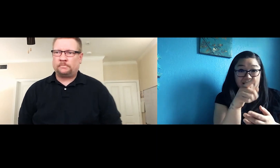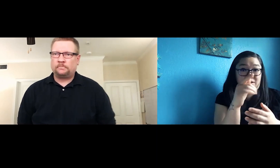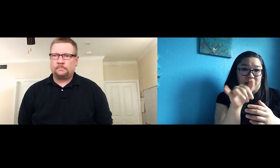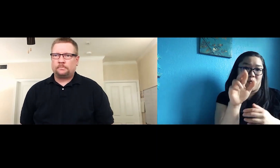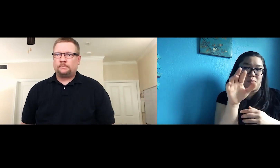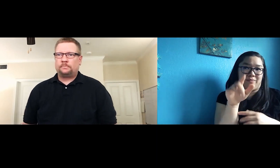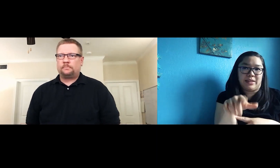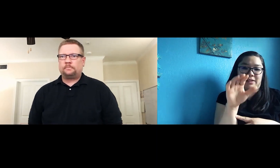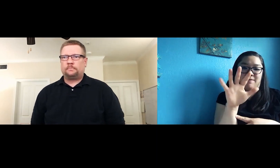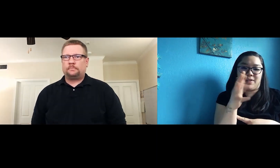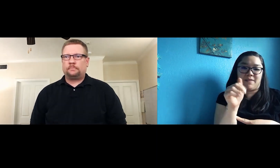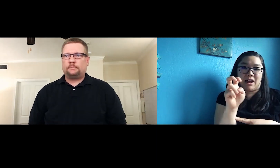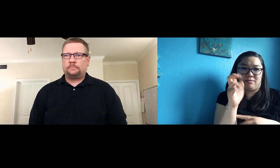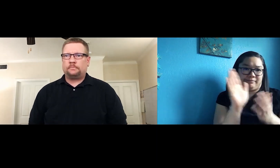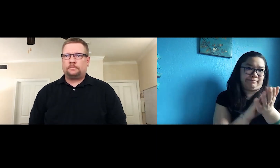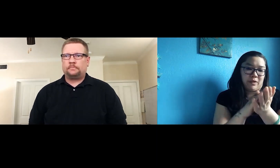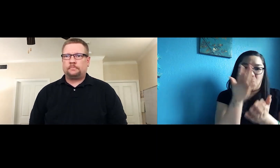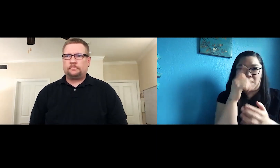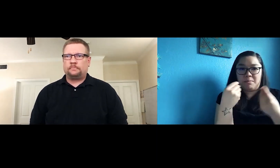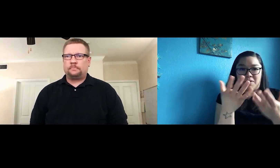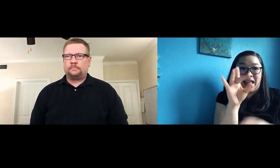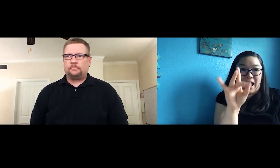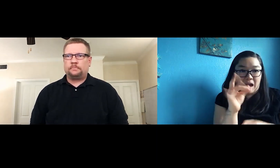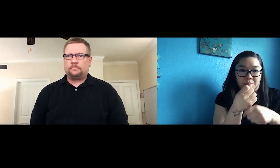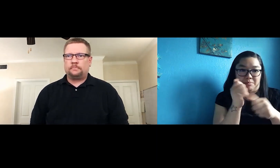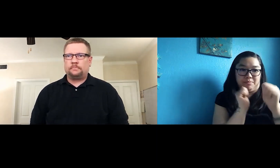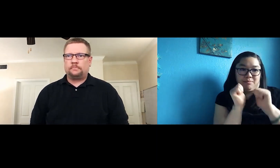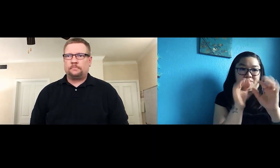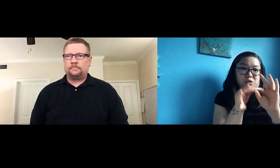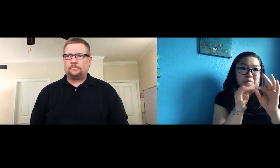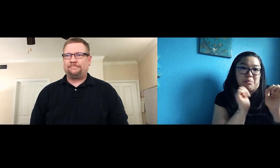And I have to hand it to the 5th Avenue for providing 8 interpreted performances